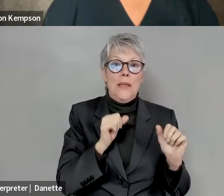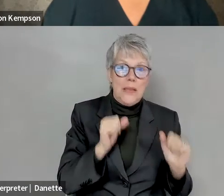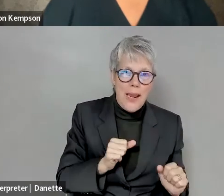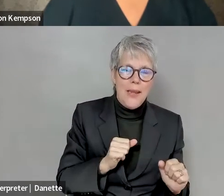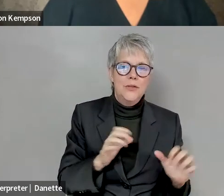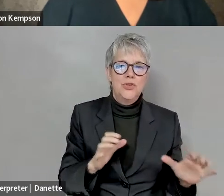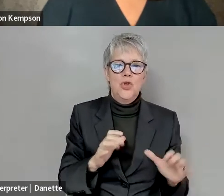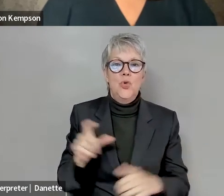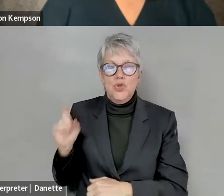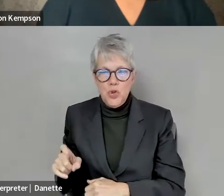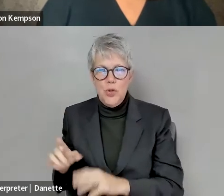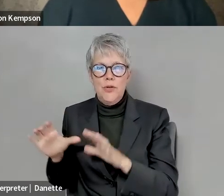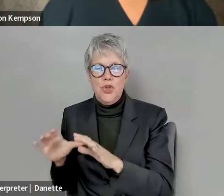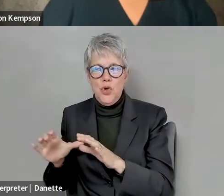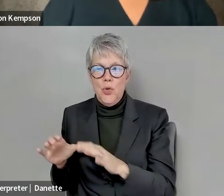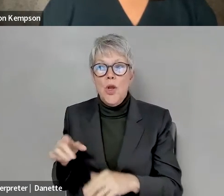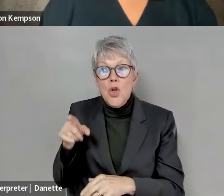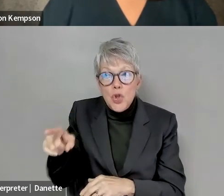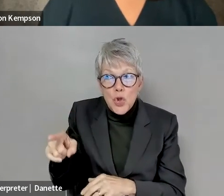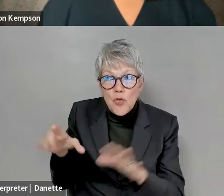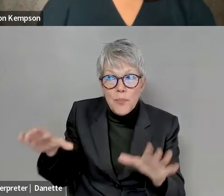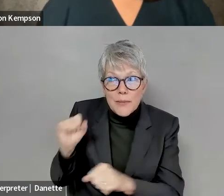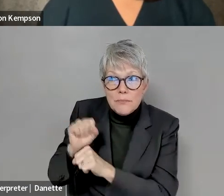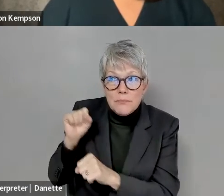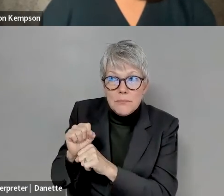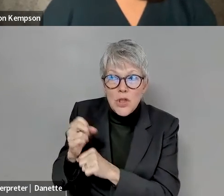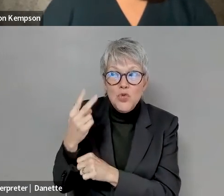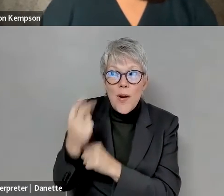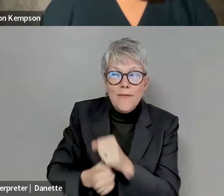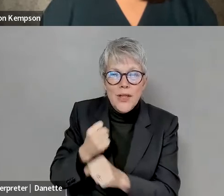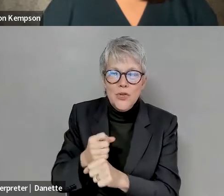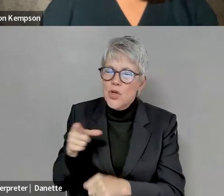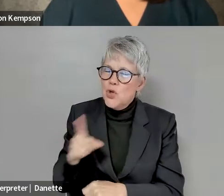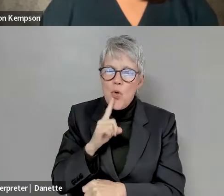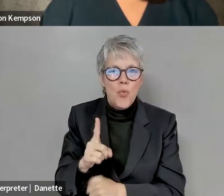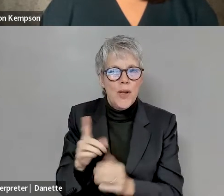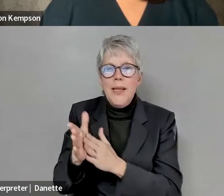Kelly Crosbie: You've been doing this for twelve years. You're very clearly passionate and committed to it.